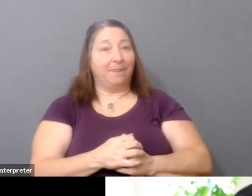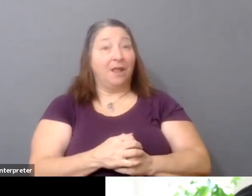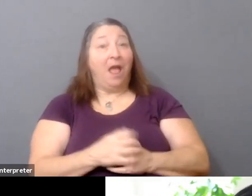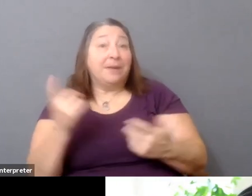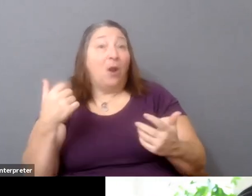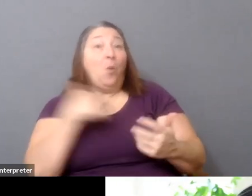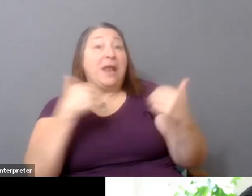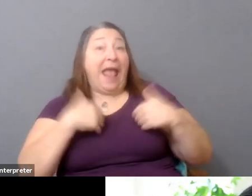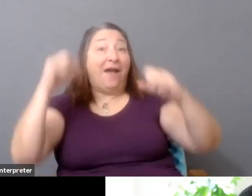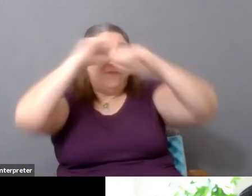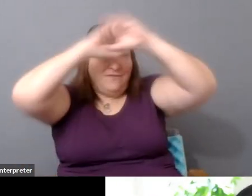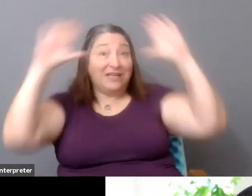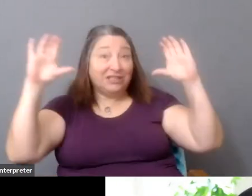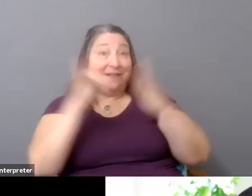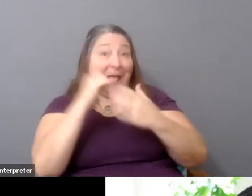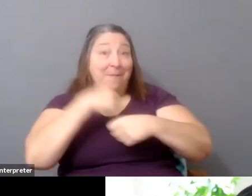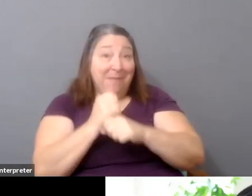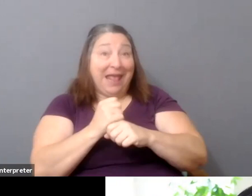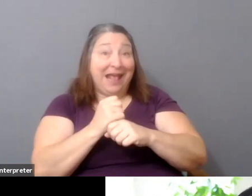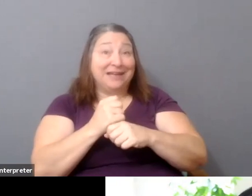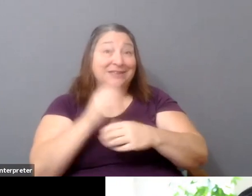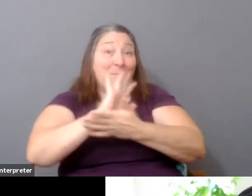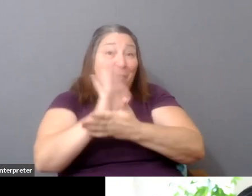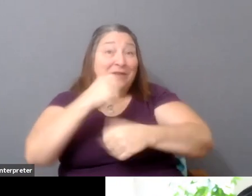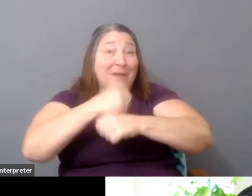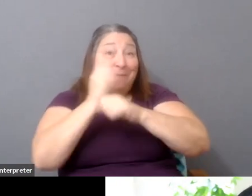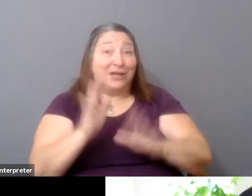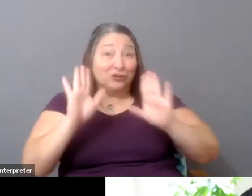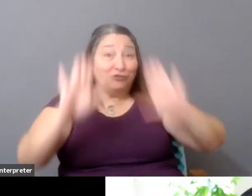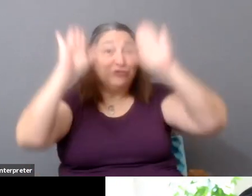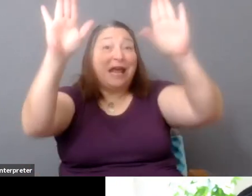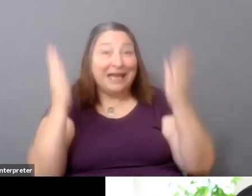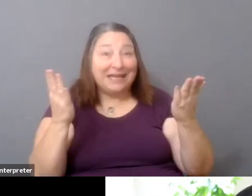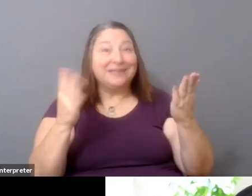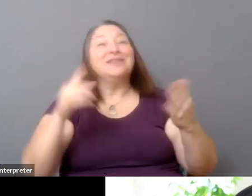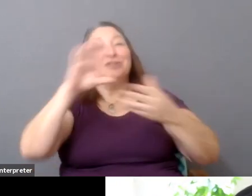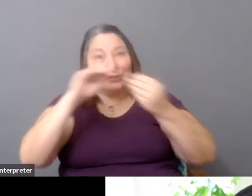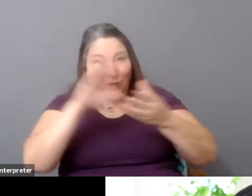what makes them great is they have an end vision for what they want to do, the story they want to tell, and where they want to go.